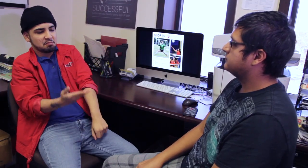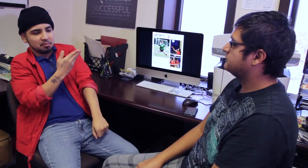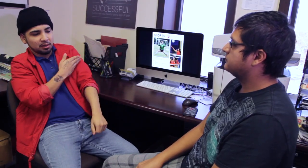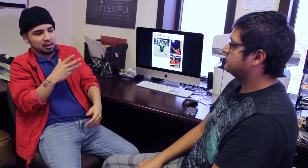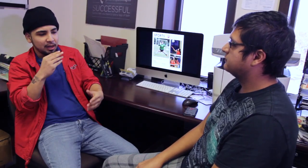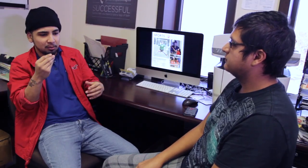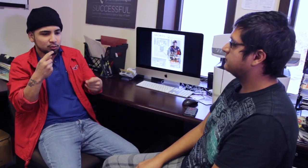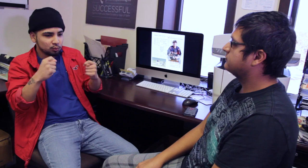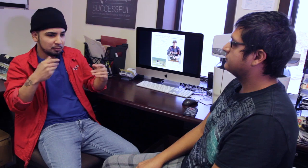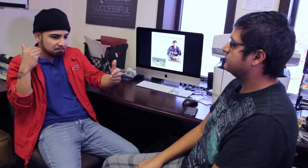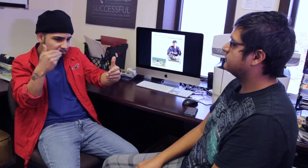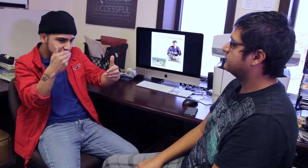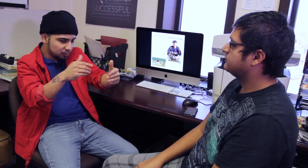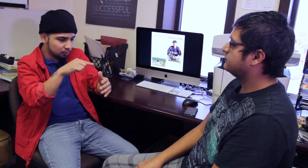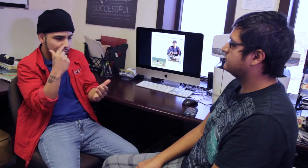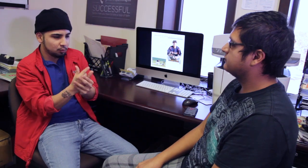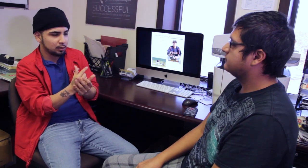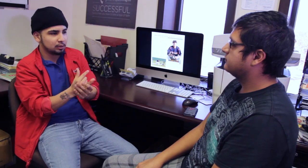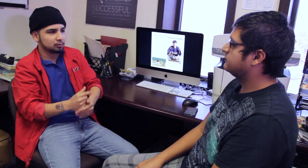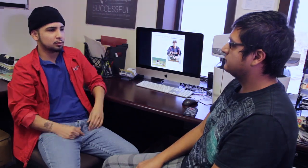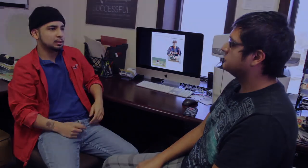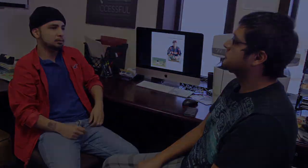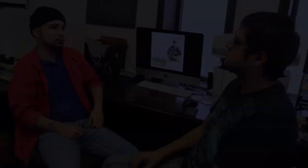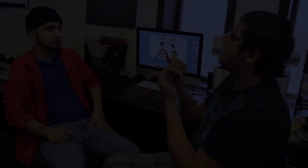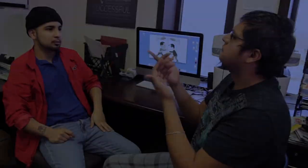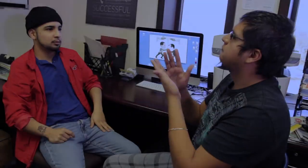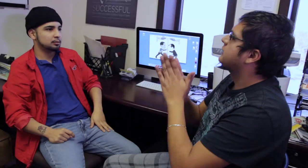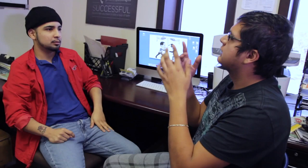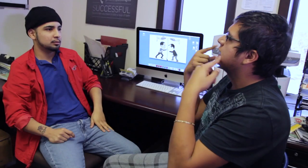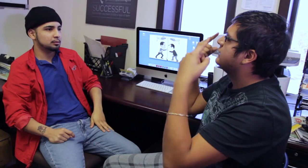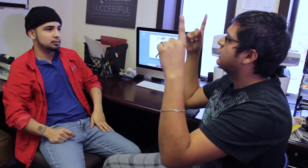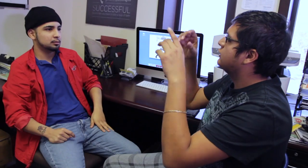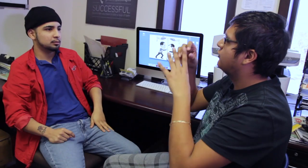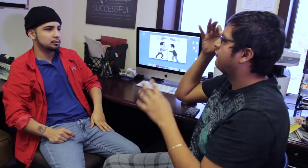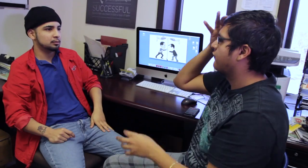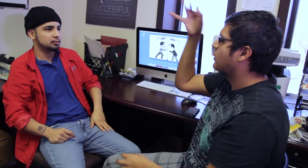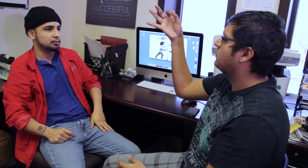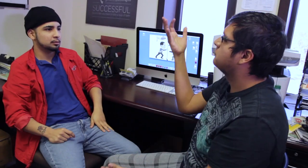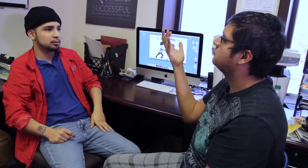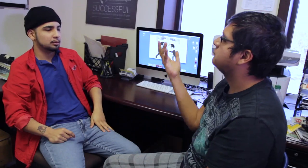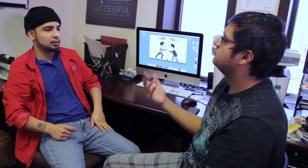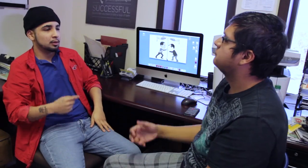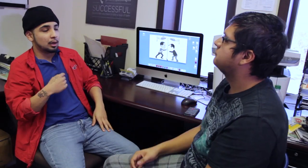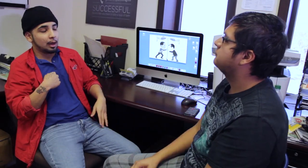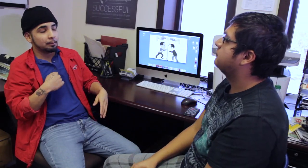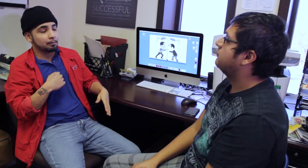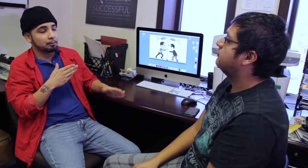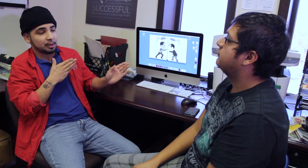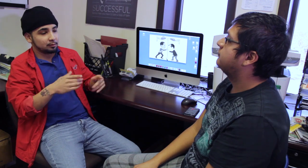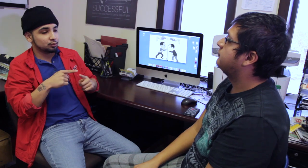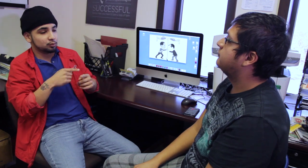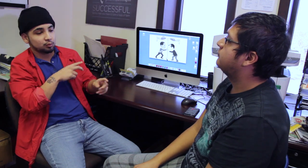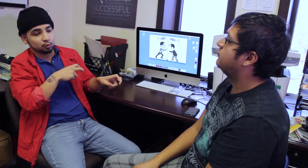closer to graduation. How will you succeed in the future?